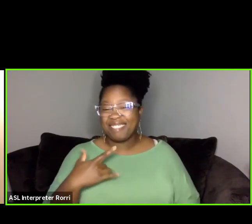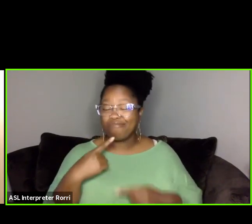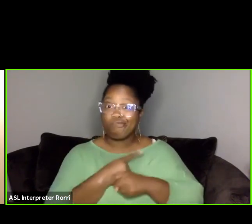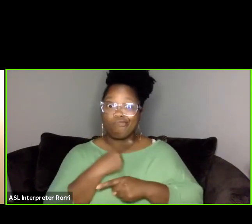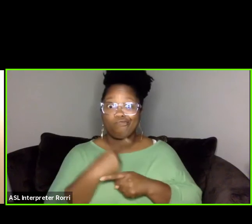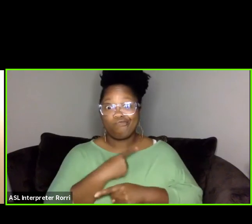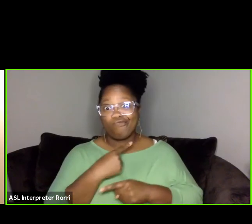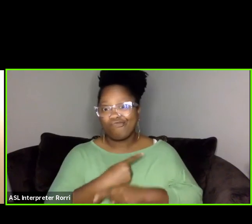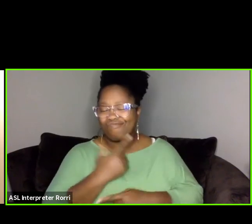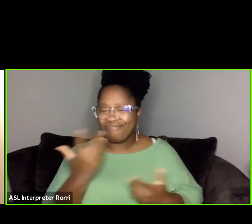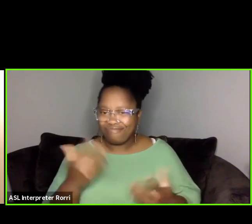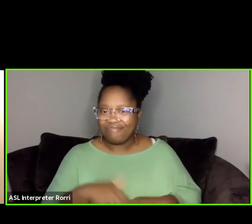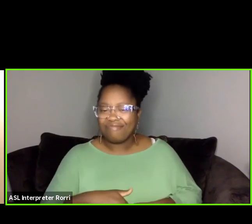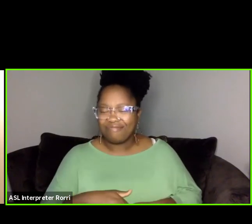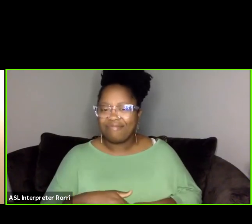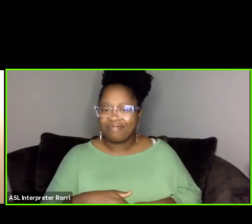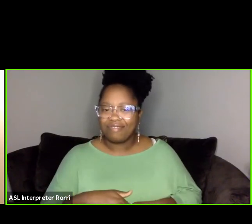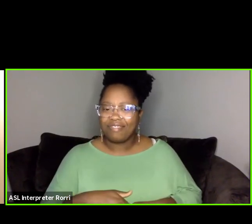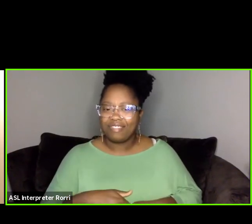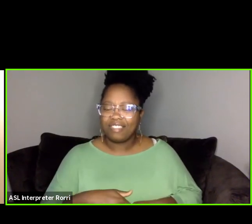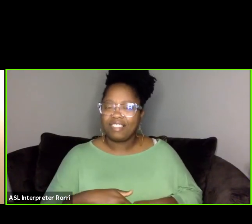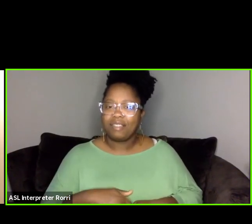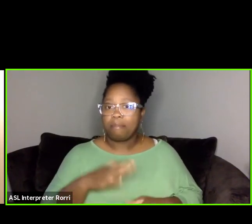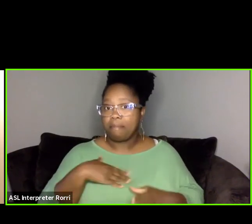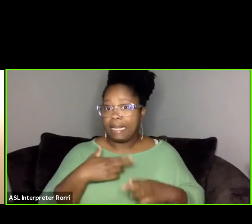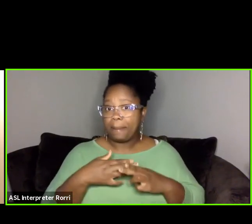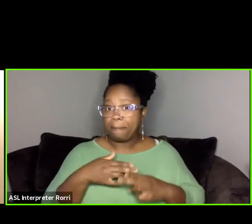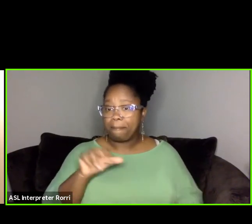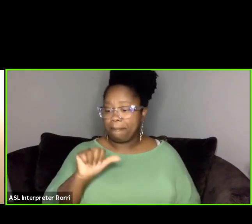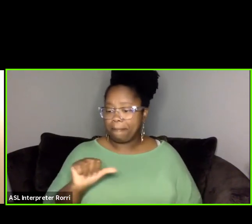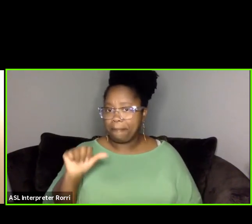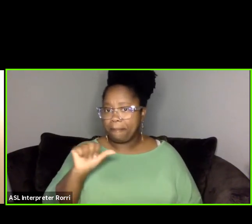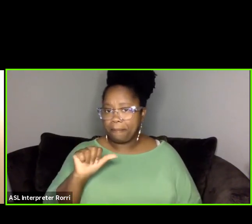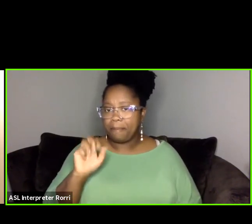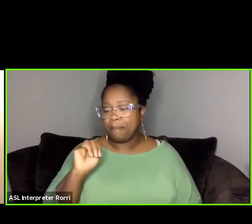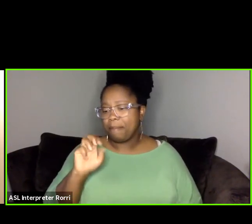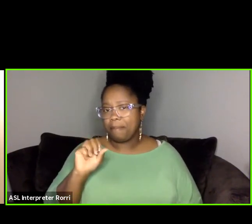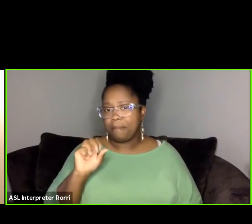You can find me as either Monica White Ndounou, PhD,